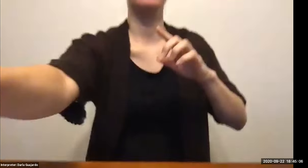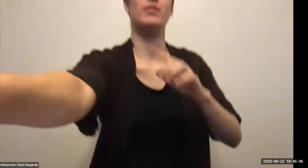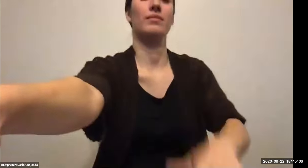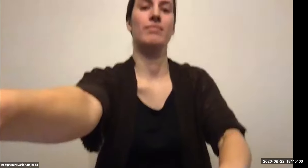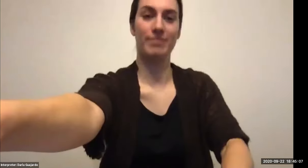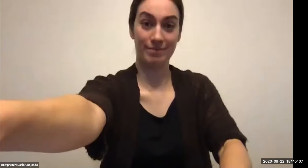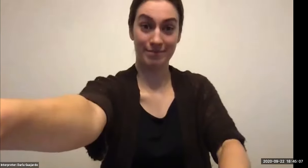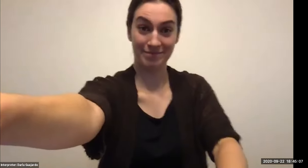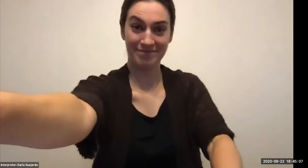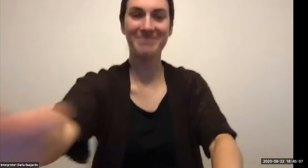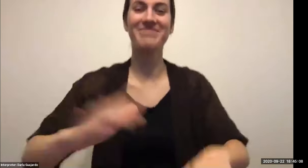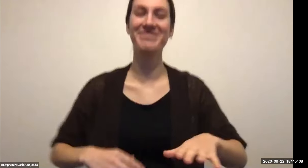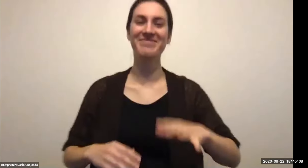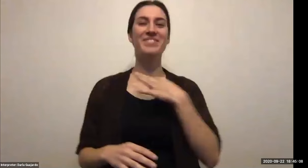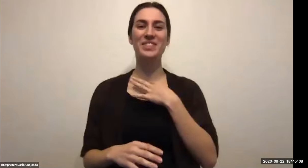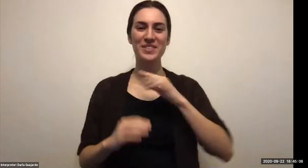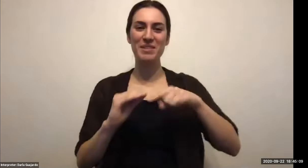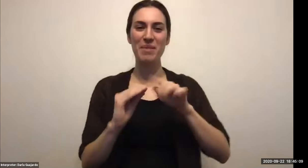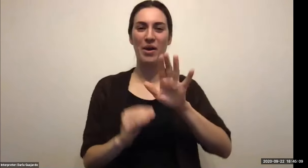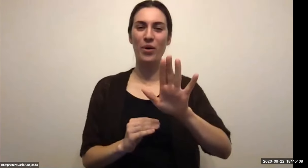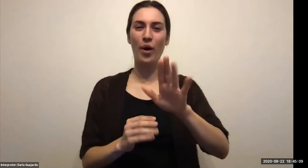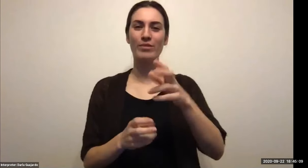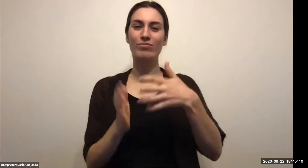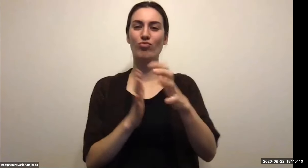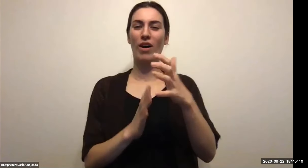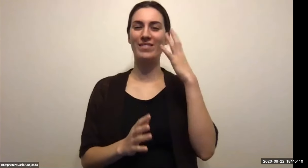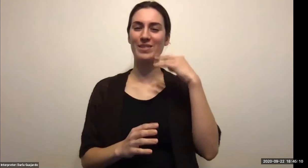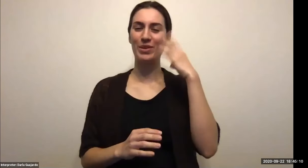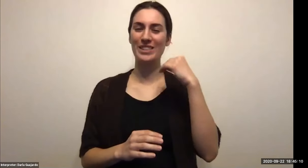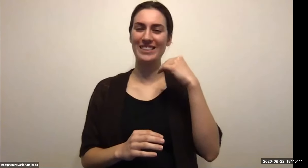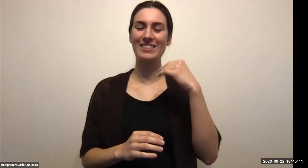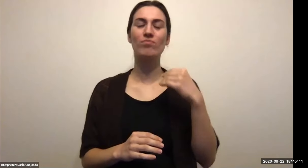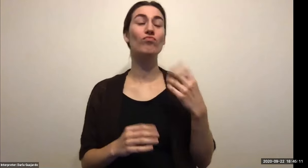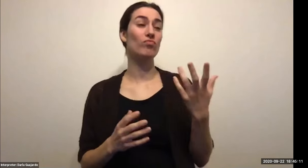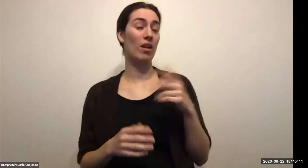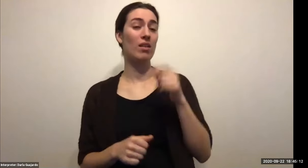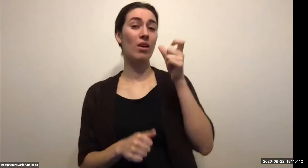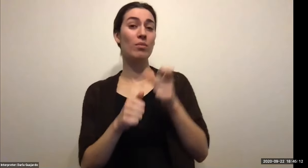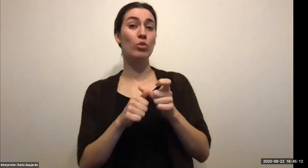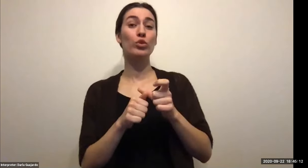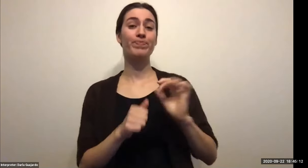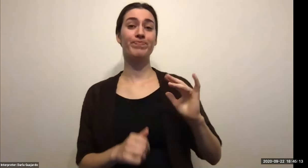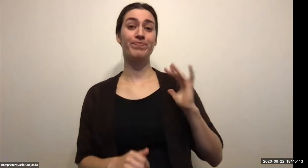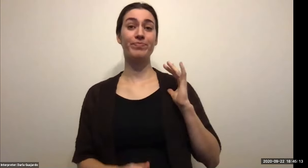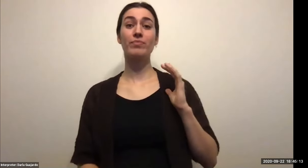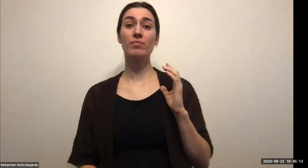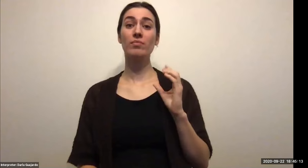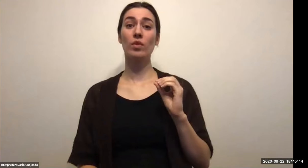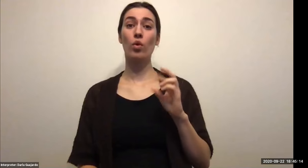Keith Wolling: And or I want to talk to that Jeremy be distinctive stick out be recognized for who you are and you know what